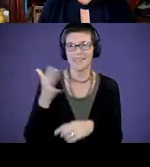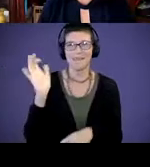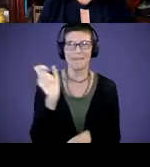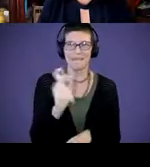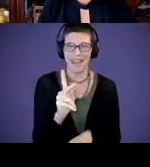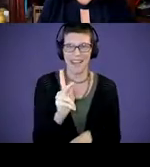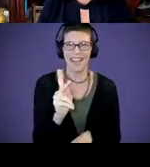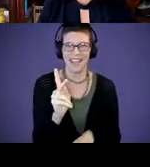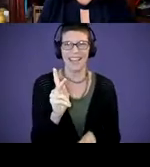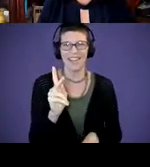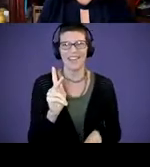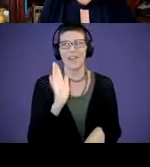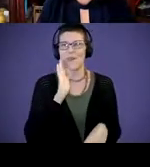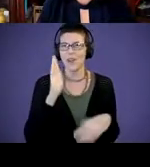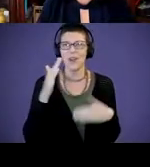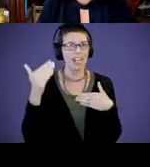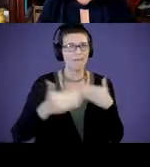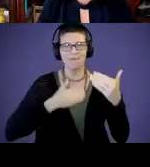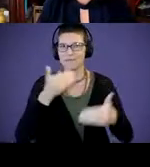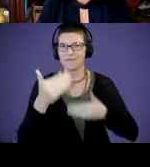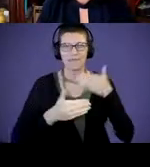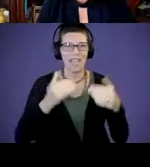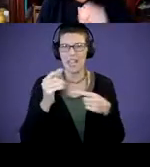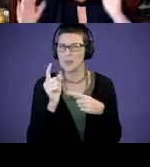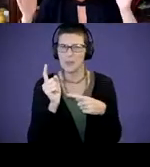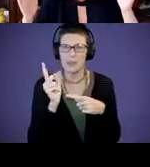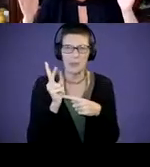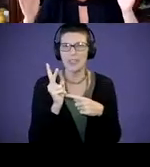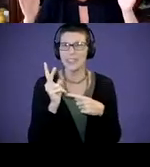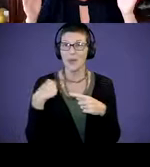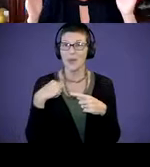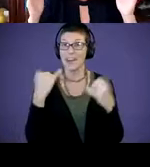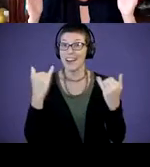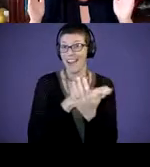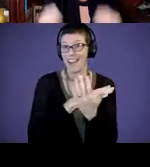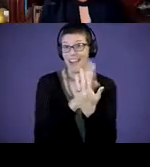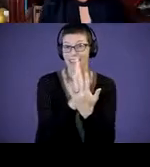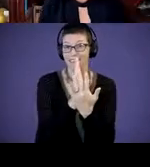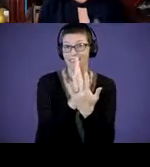we'll get moving forward in another minute or two. And we're halfway there. And actually only have to